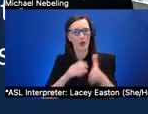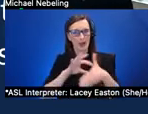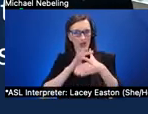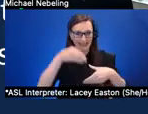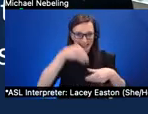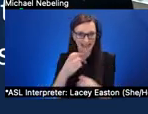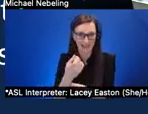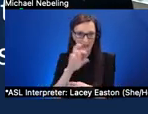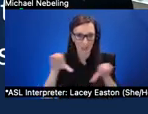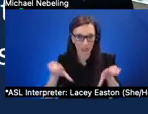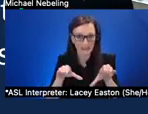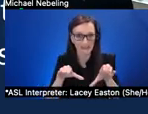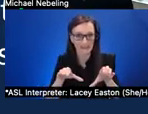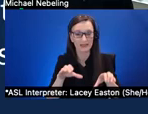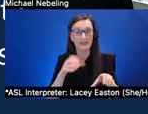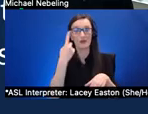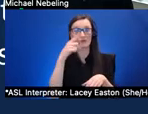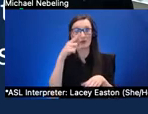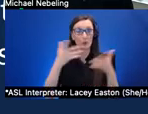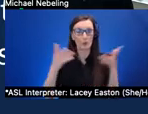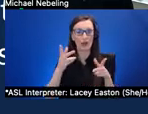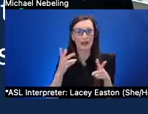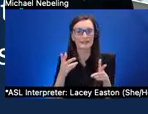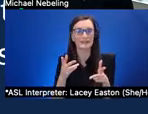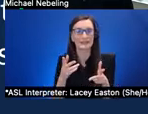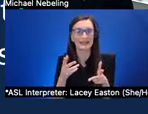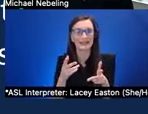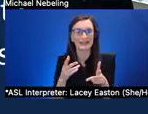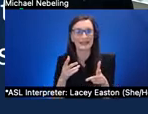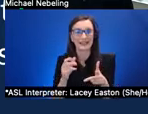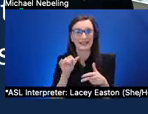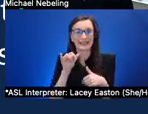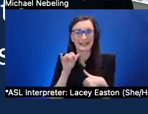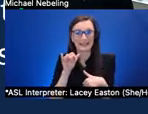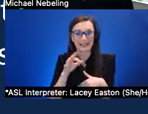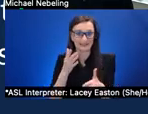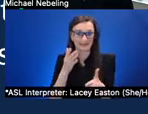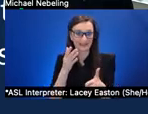keep a learner from making progress in the course we're also considering things like